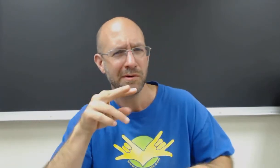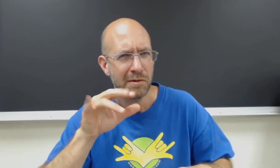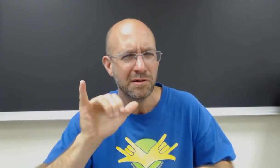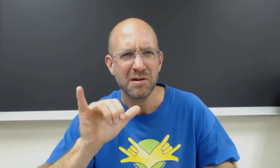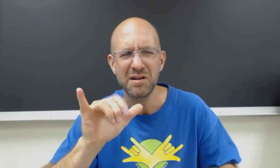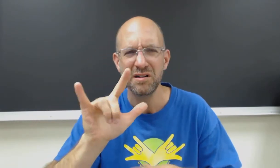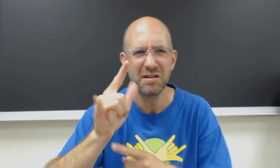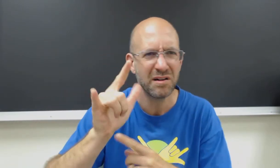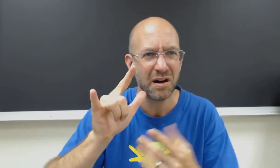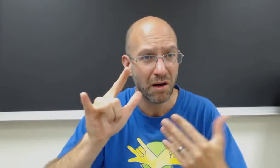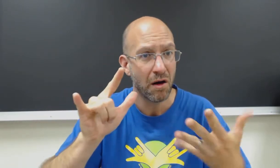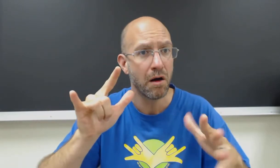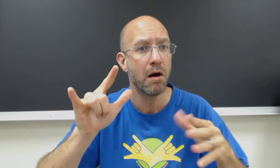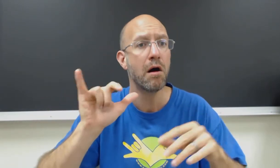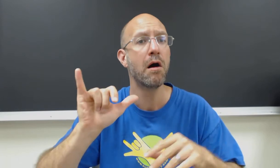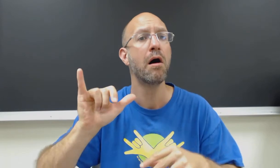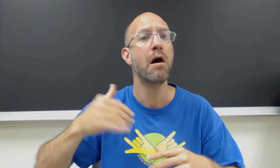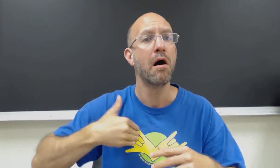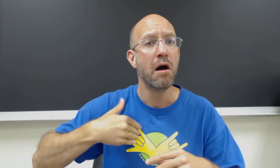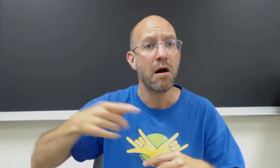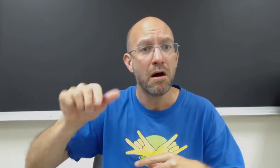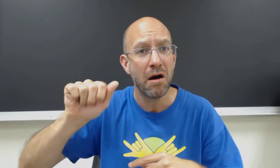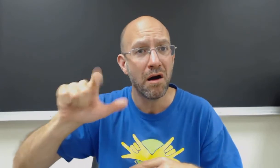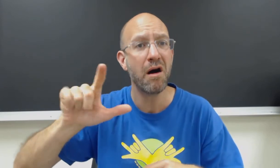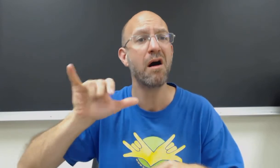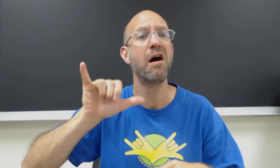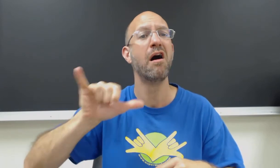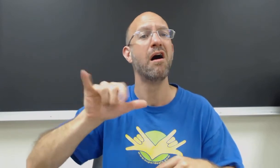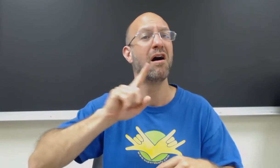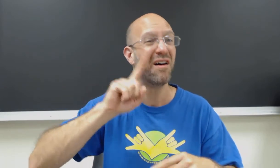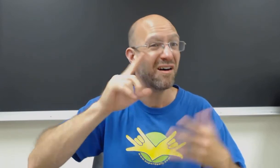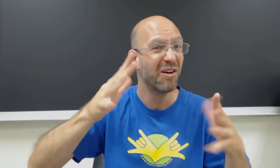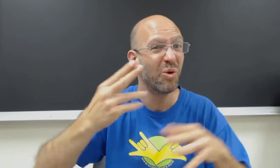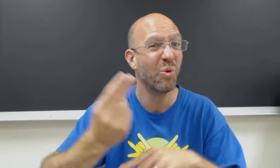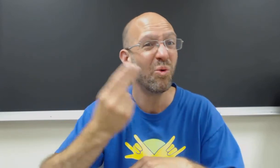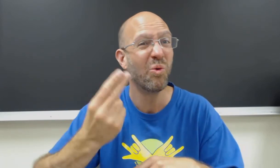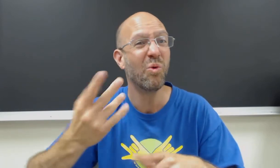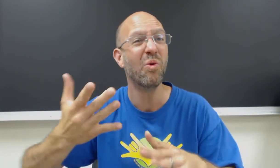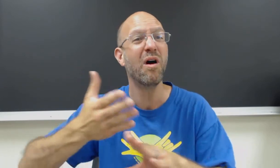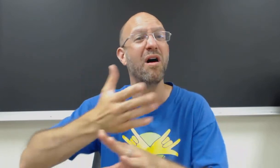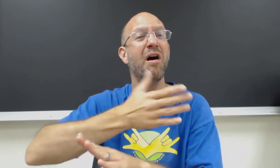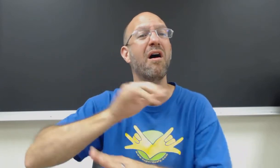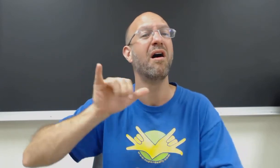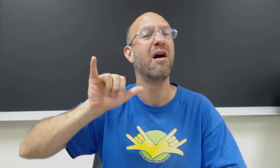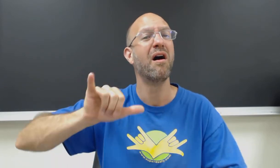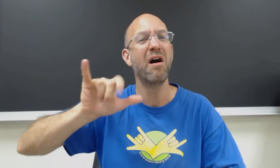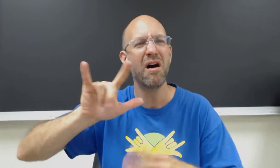So then hearing people would learn that ILY-handshape already existed in ASL. And that Deaf people already used it long before.